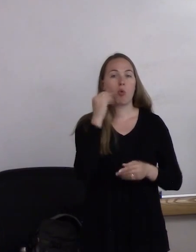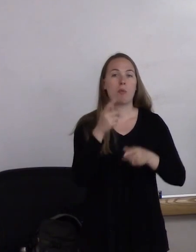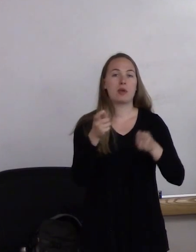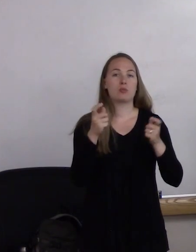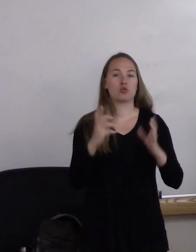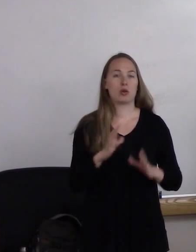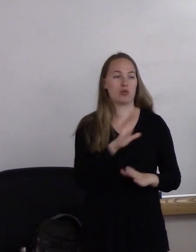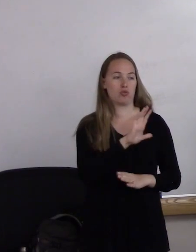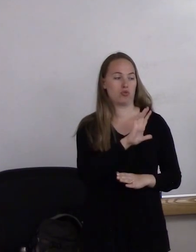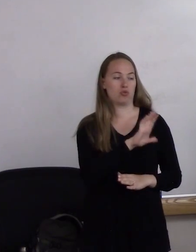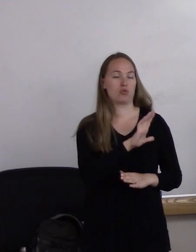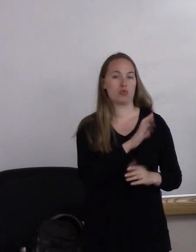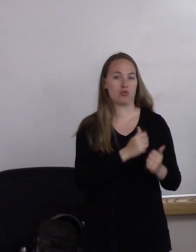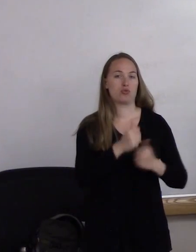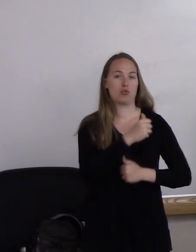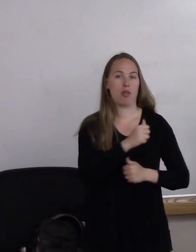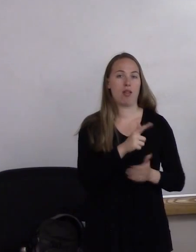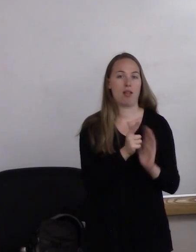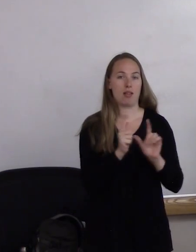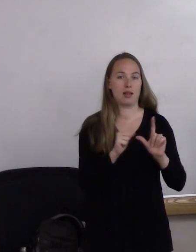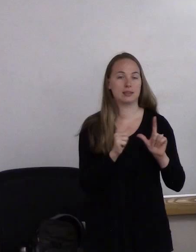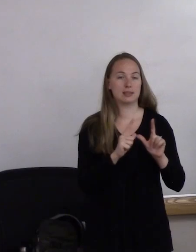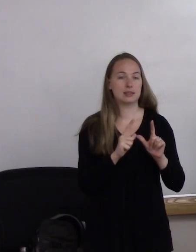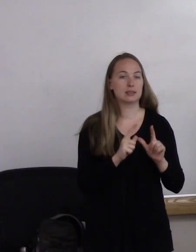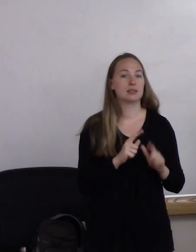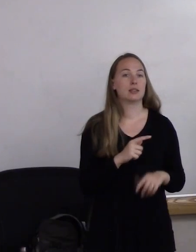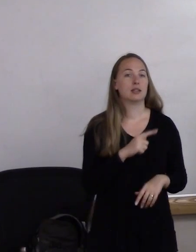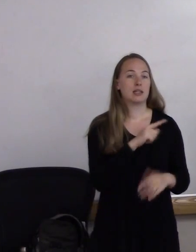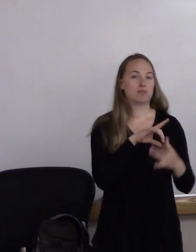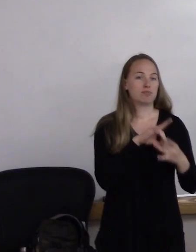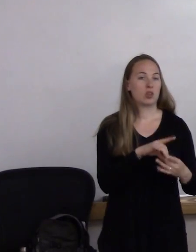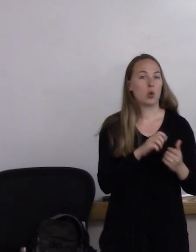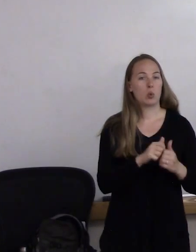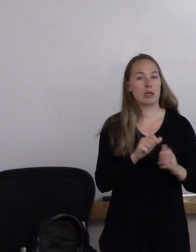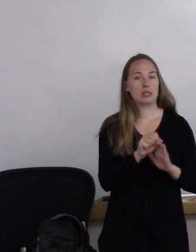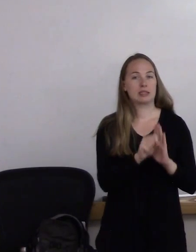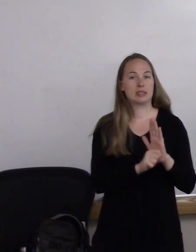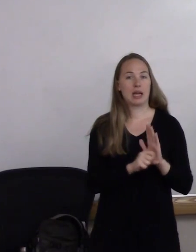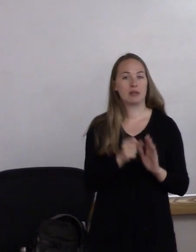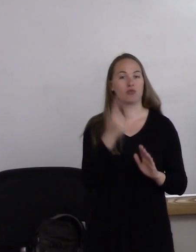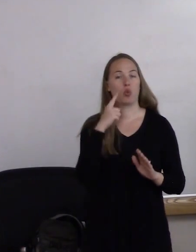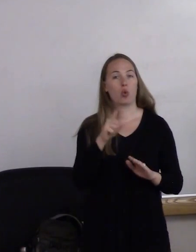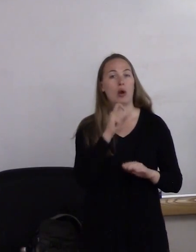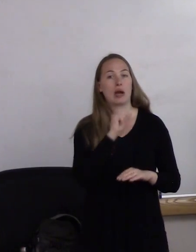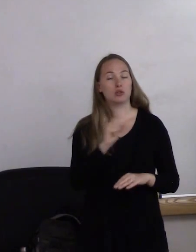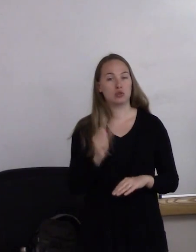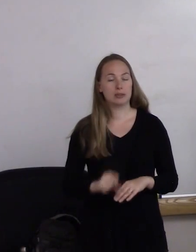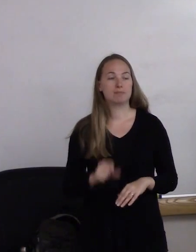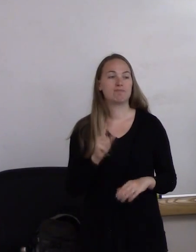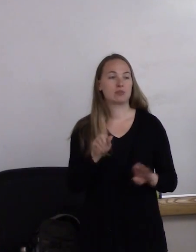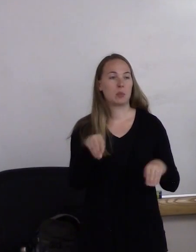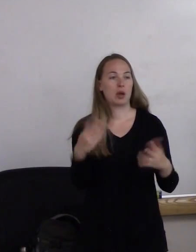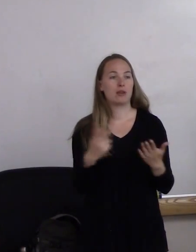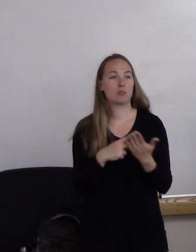and at two area agencies on aging and Minnesota State unit on aging, he provided project and grants management services